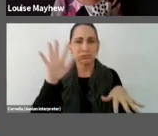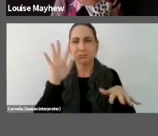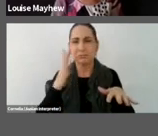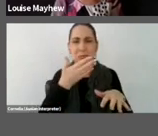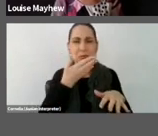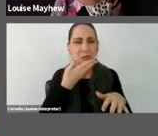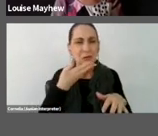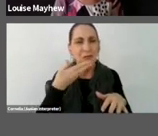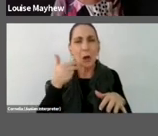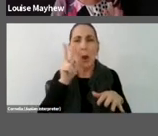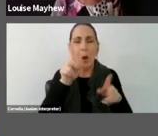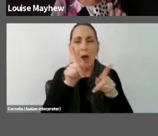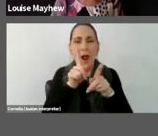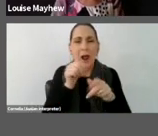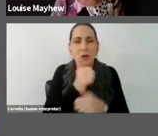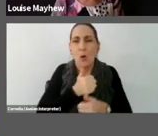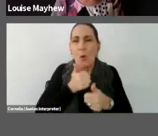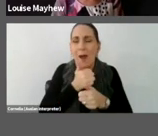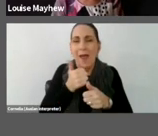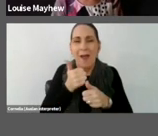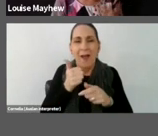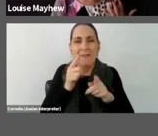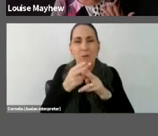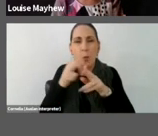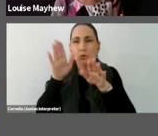Have a look at their heads there's something about them